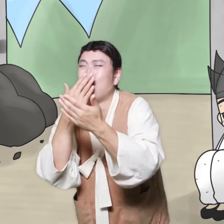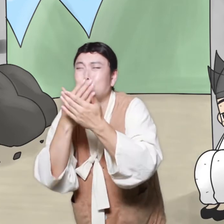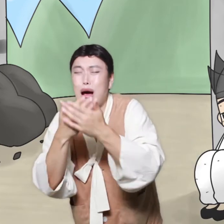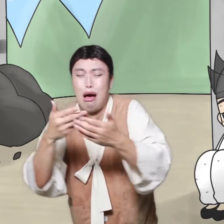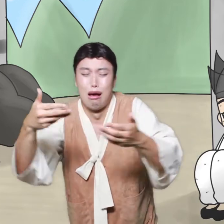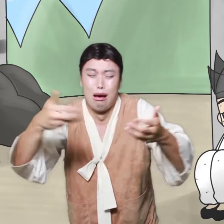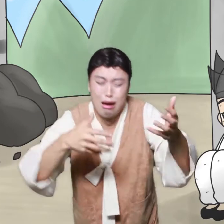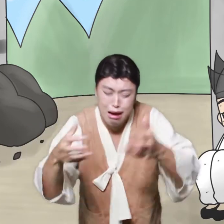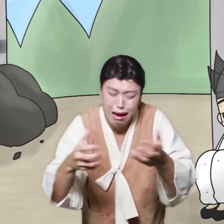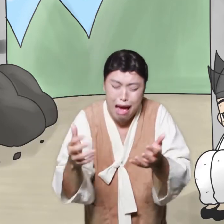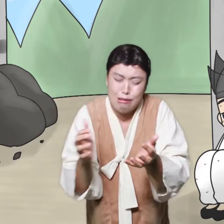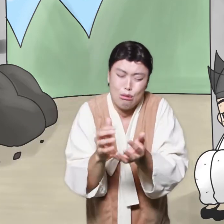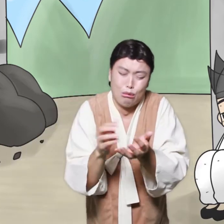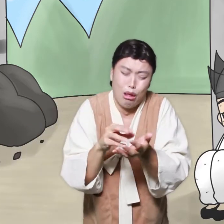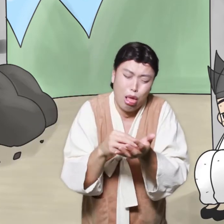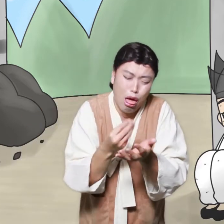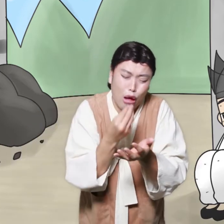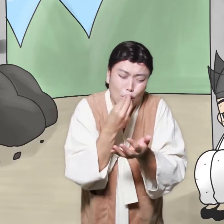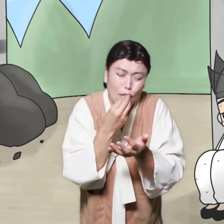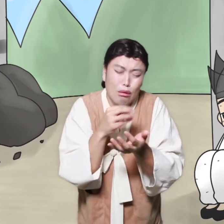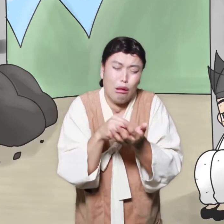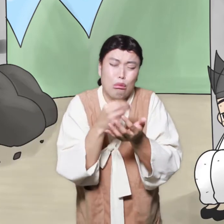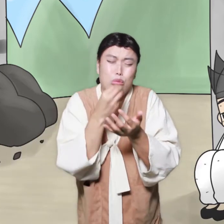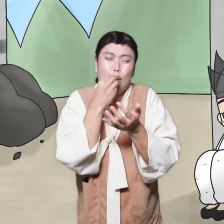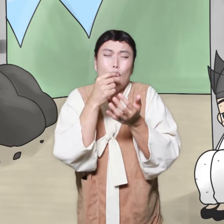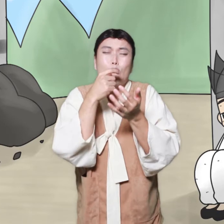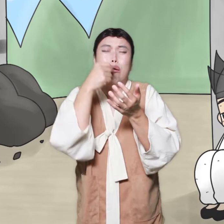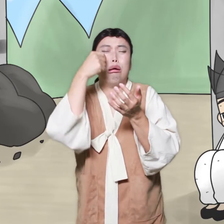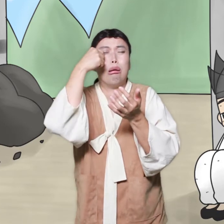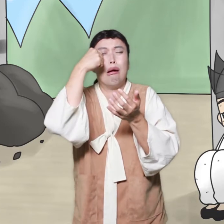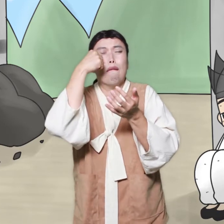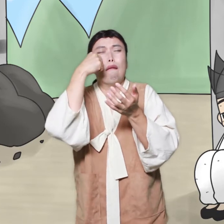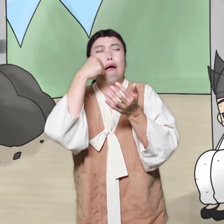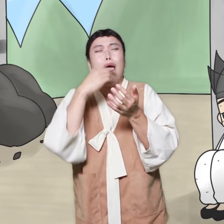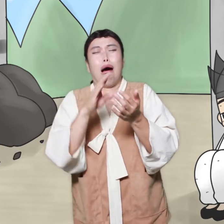he was crying like that, and he was wandering around the neighborhood.